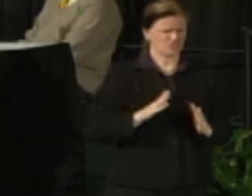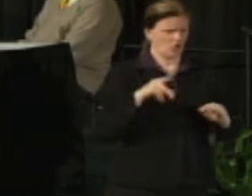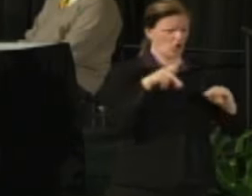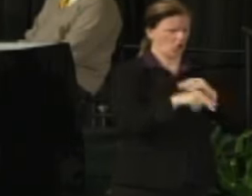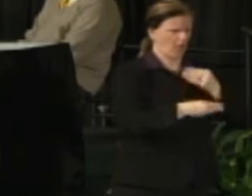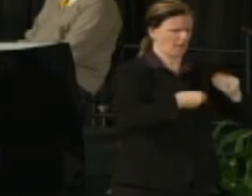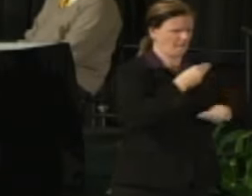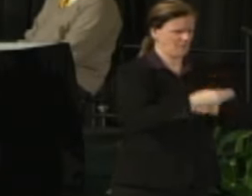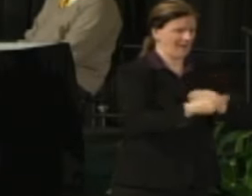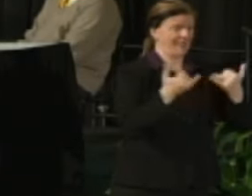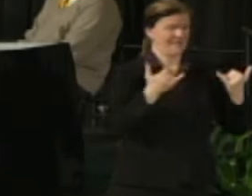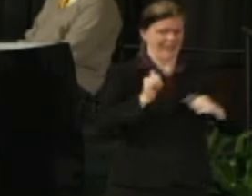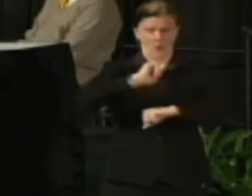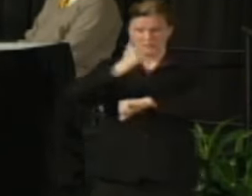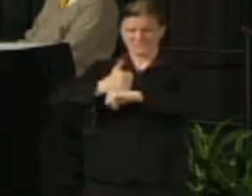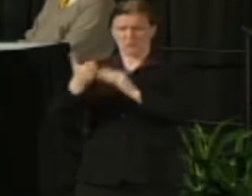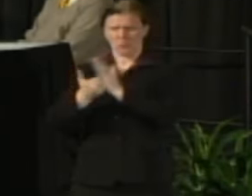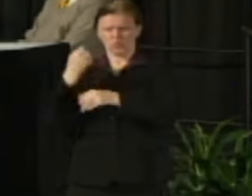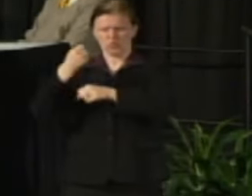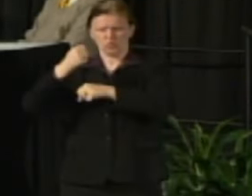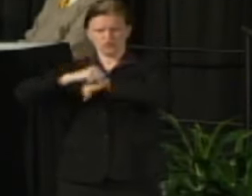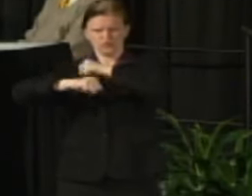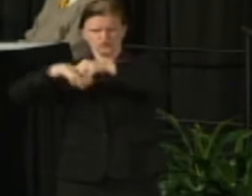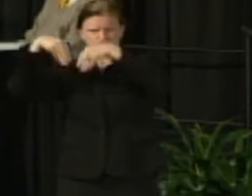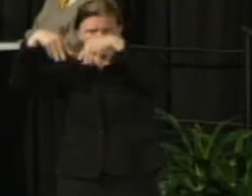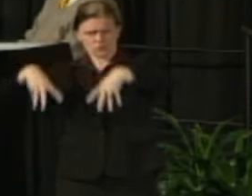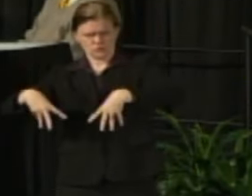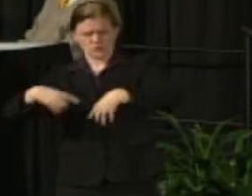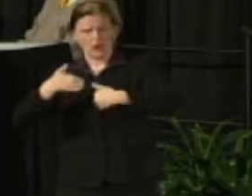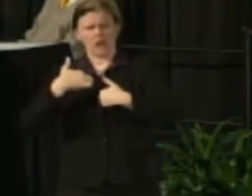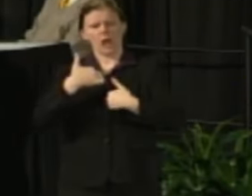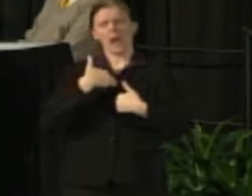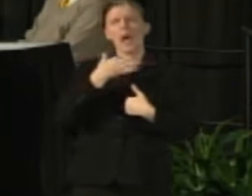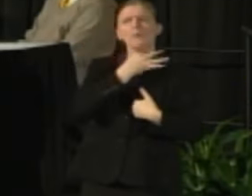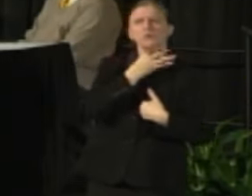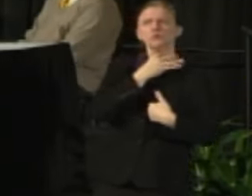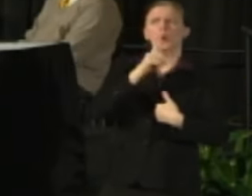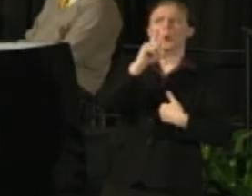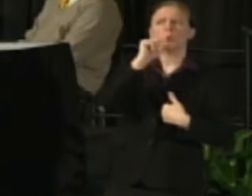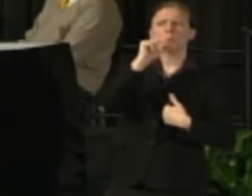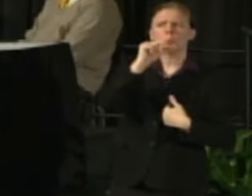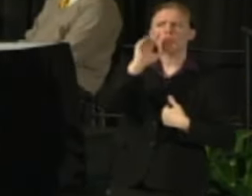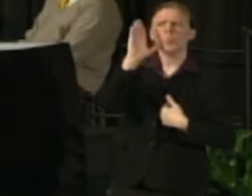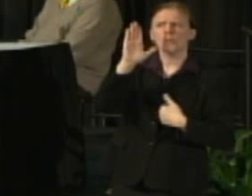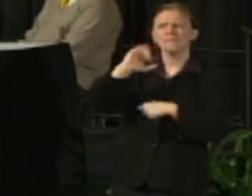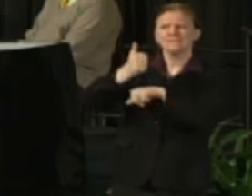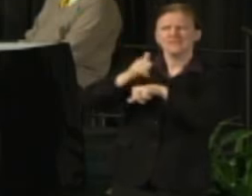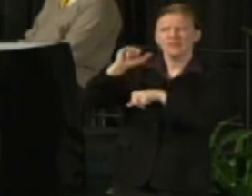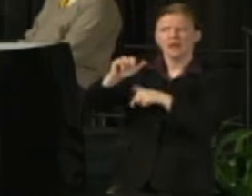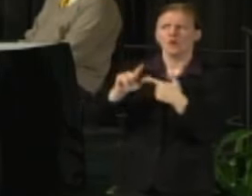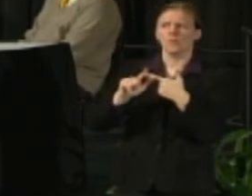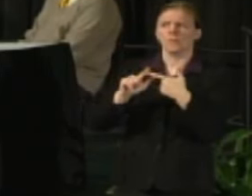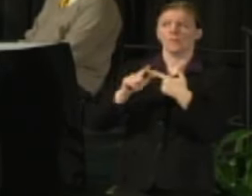I would like to know who's working on drafting the plan for this Public Authority? What role campus is playing, if any?